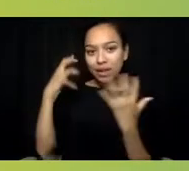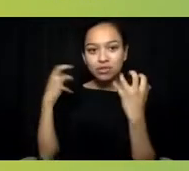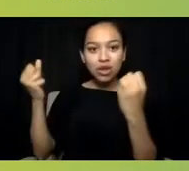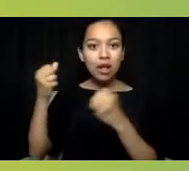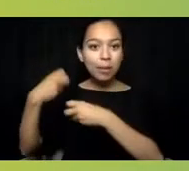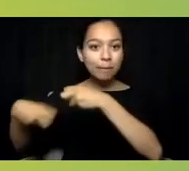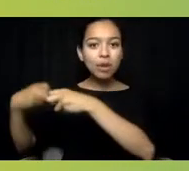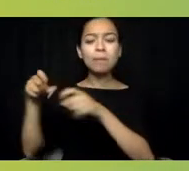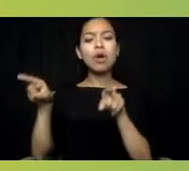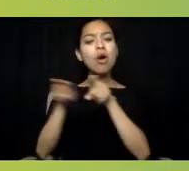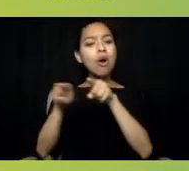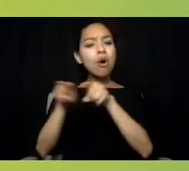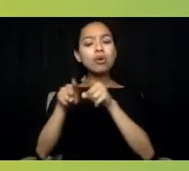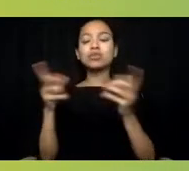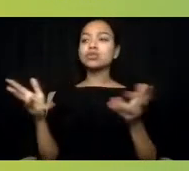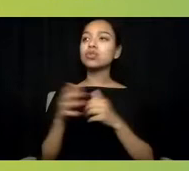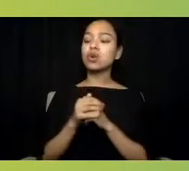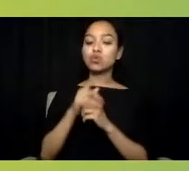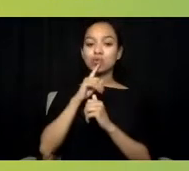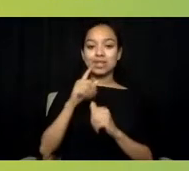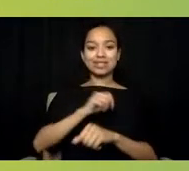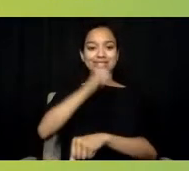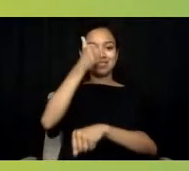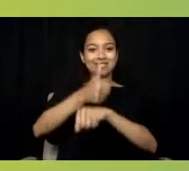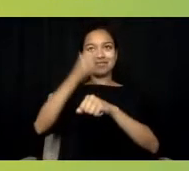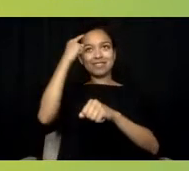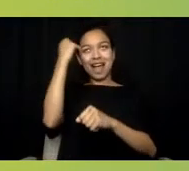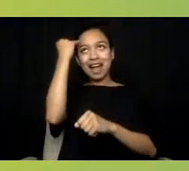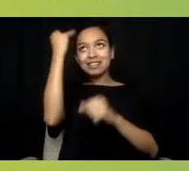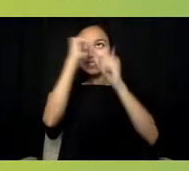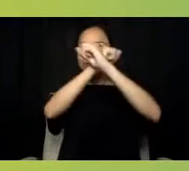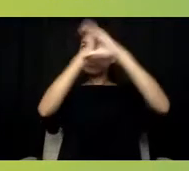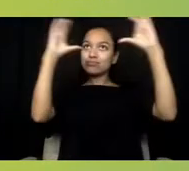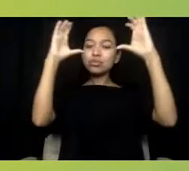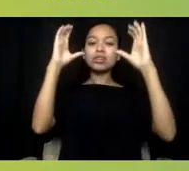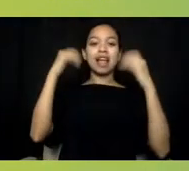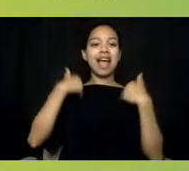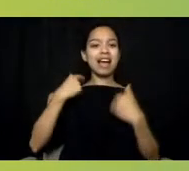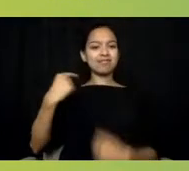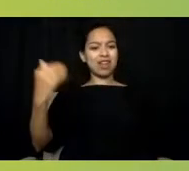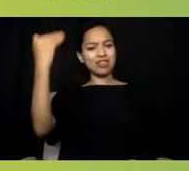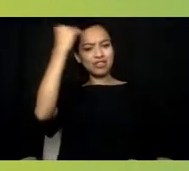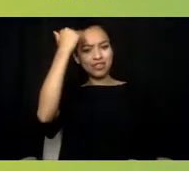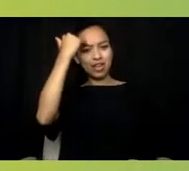of having a culturally competent first responder, crisis responder,